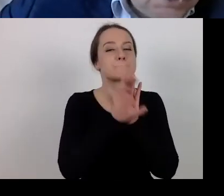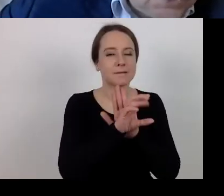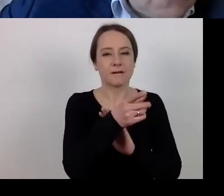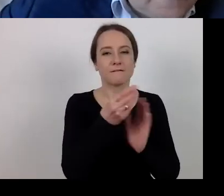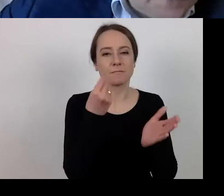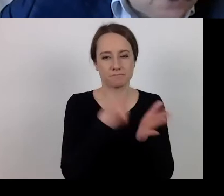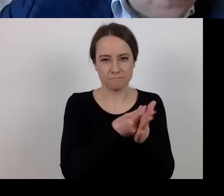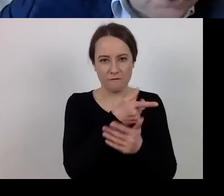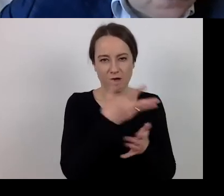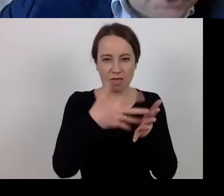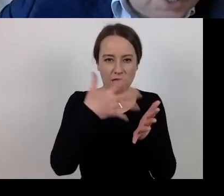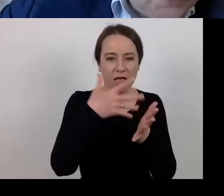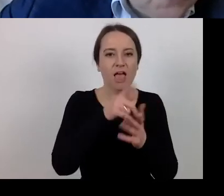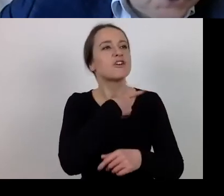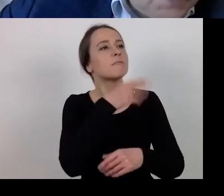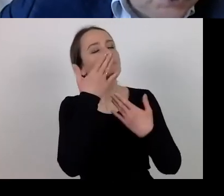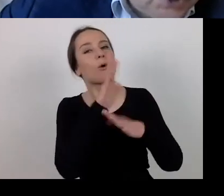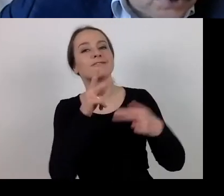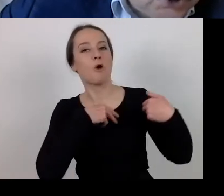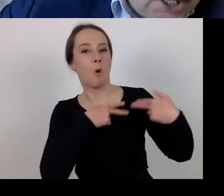as certified to the European Commission.